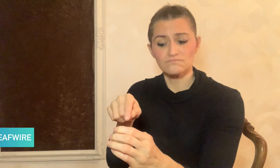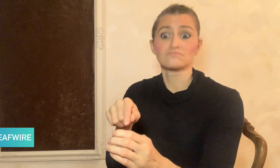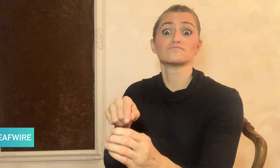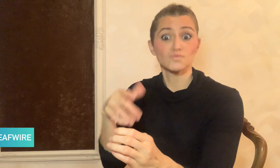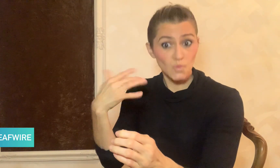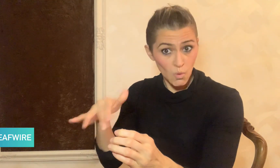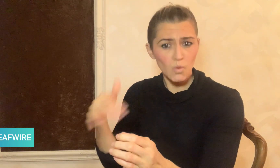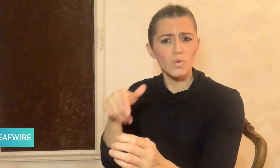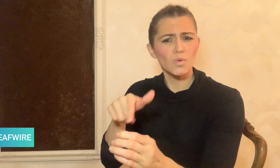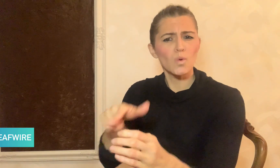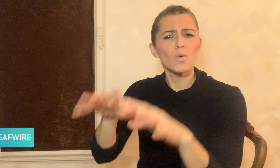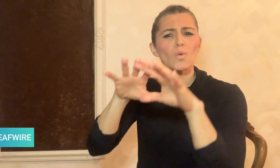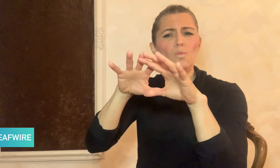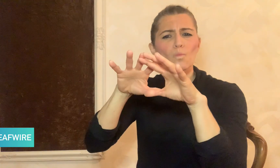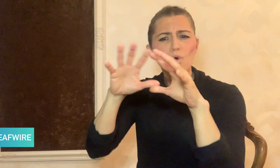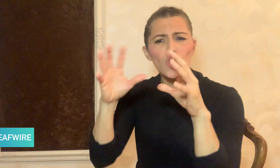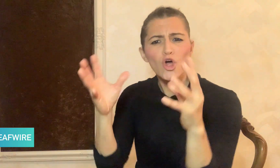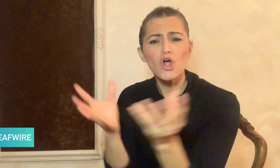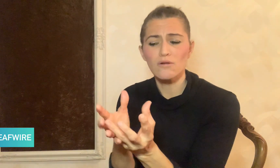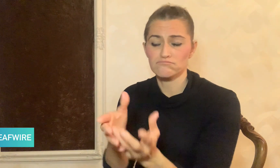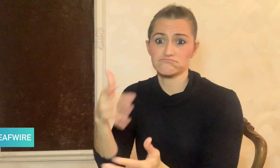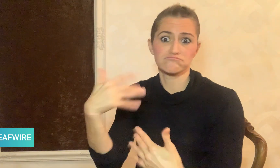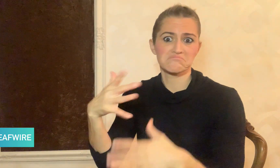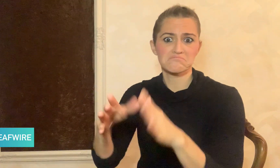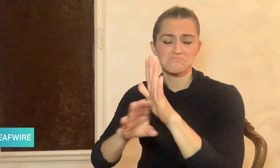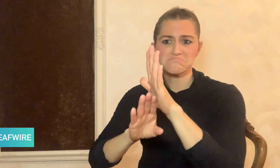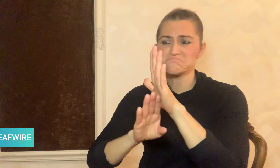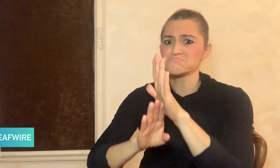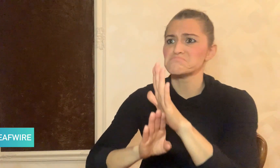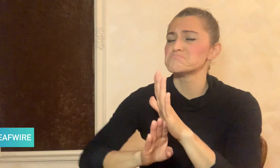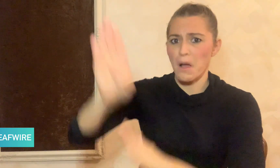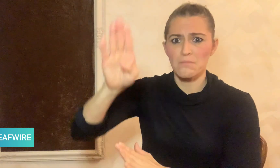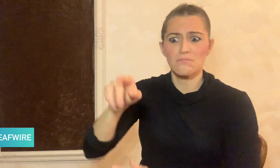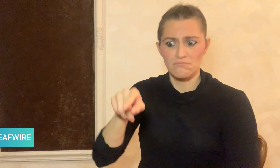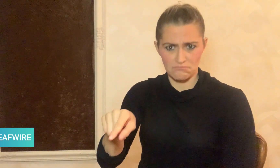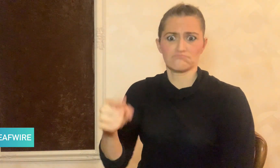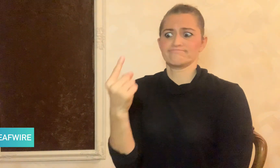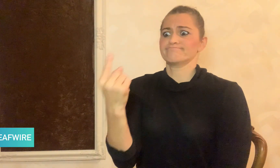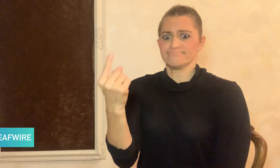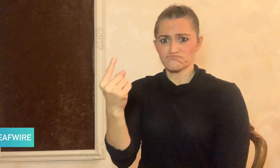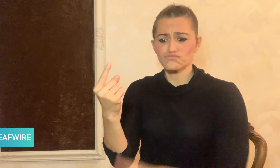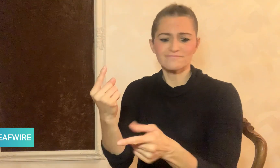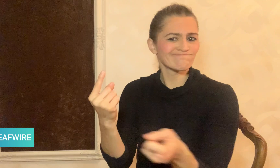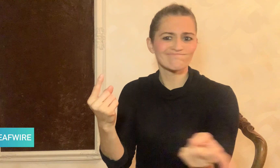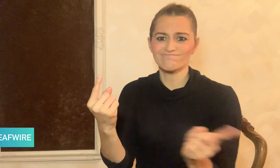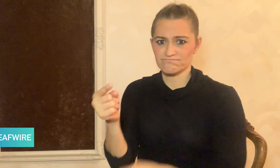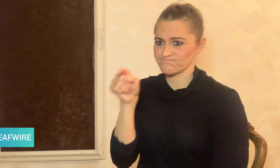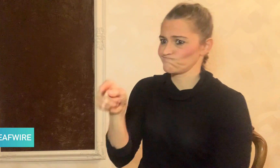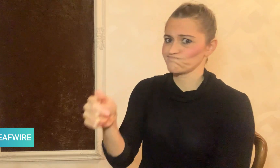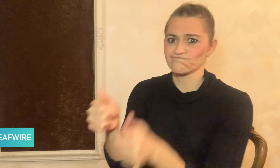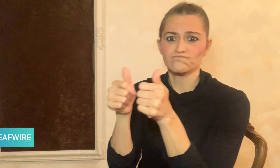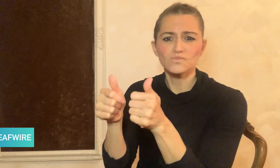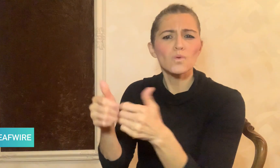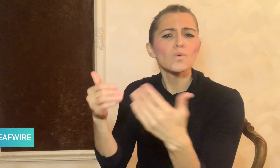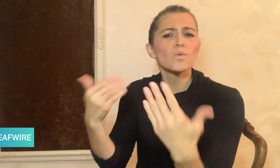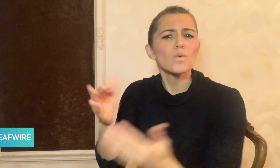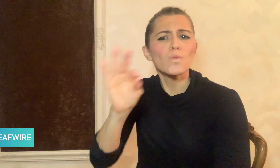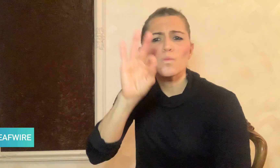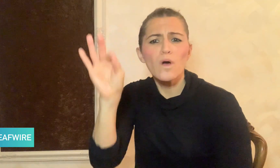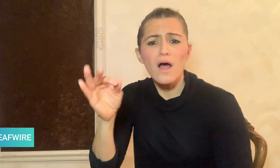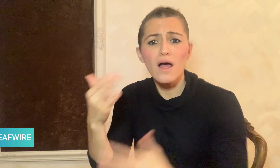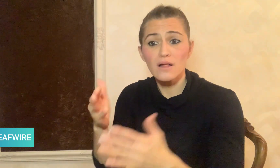are the world’s most successful medical artificial device